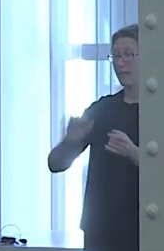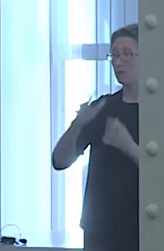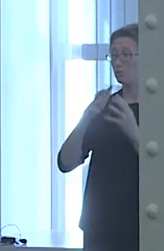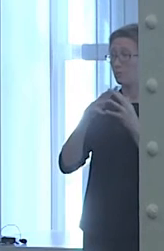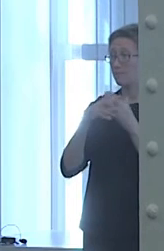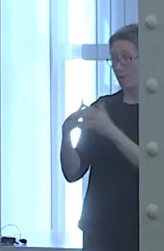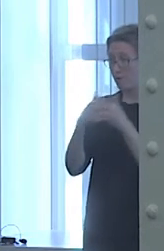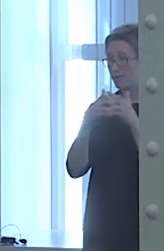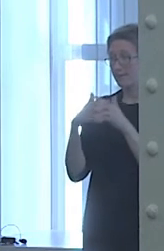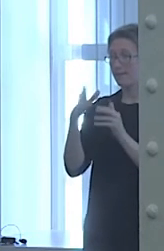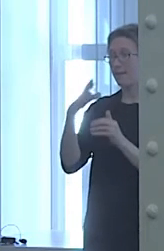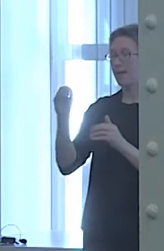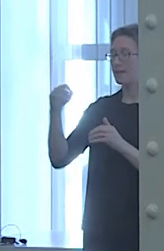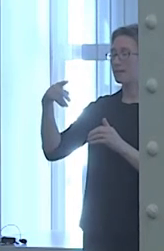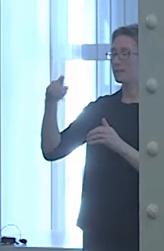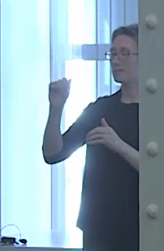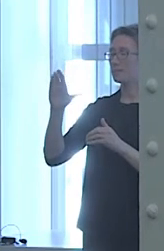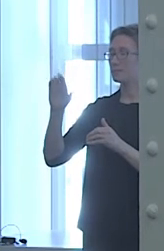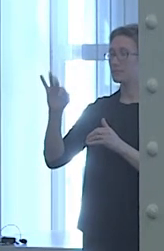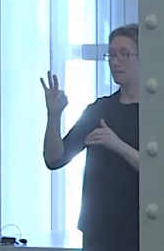and Pacific Islander mental health.